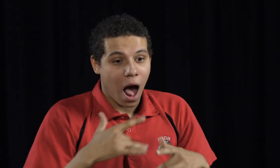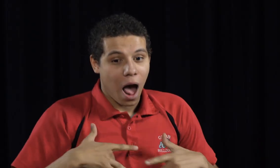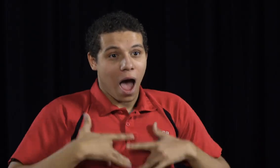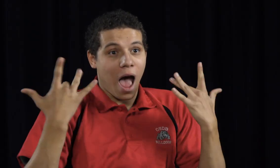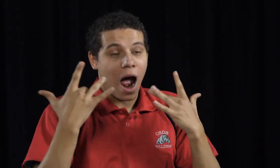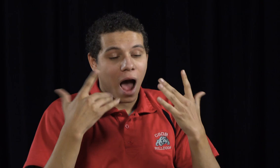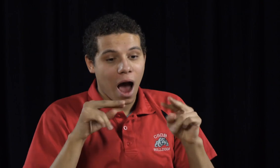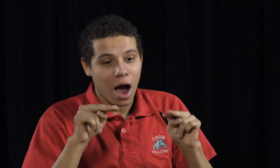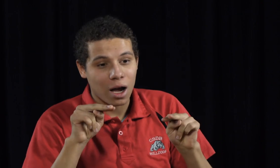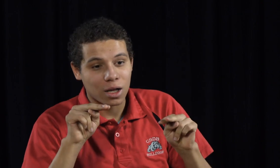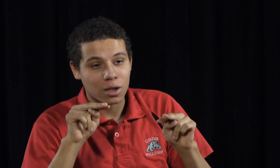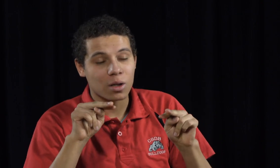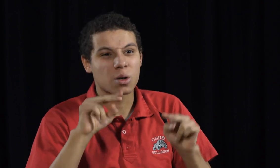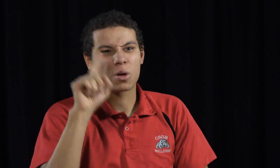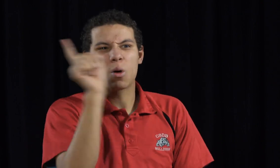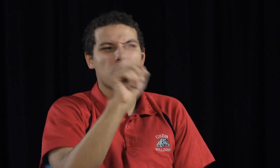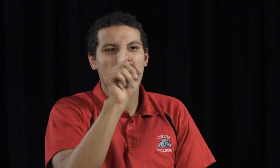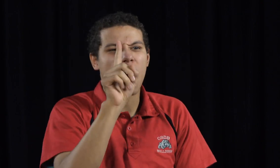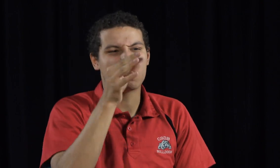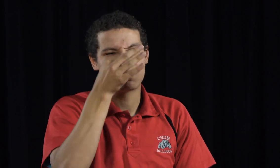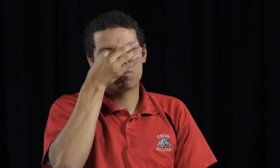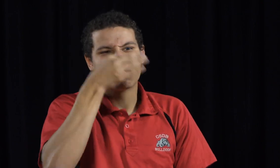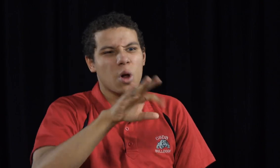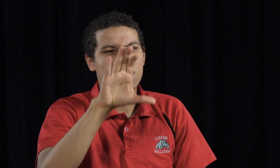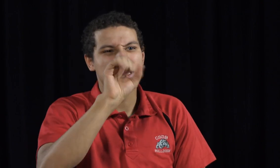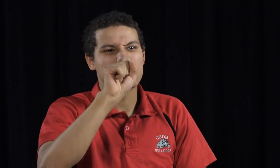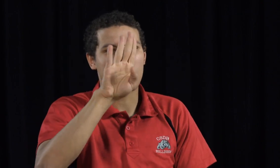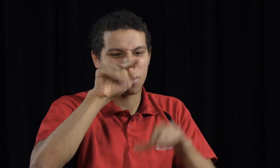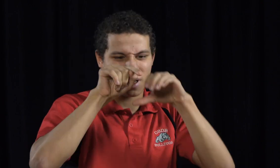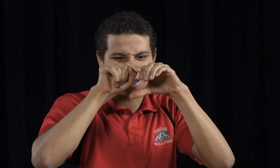And all of this happening so close to CSDB.